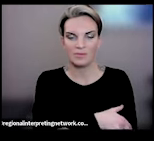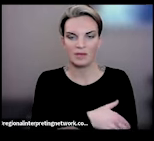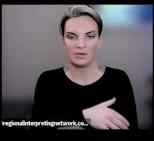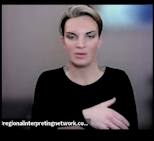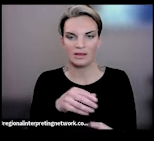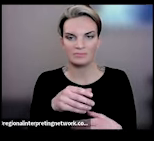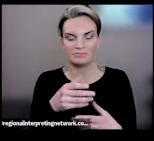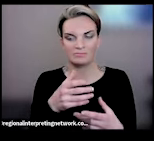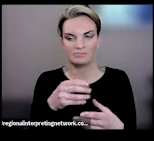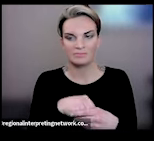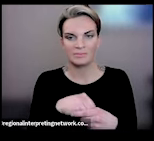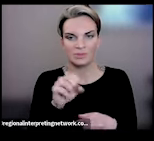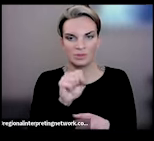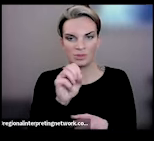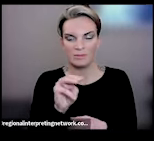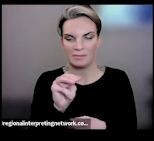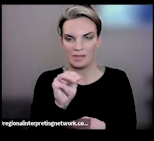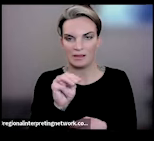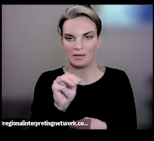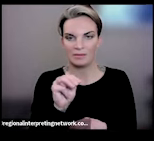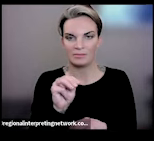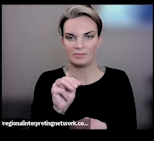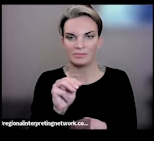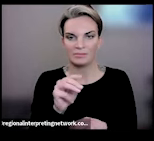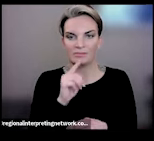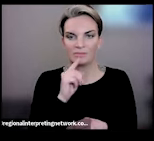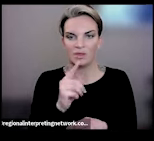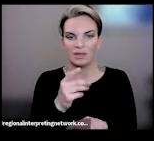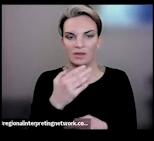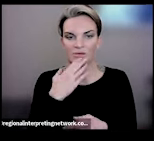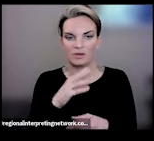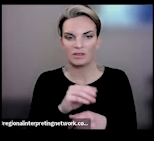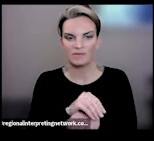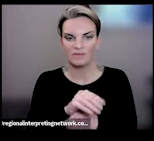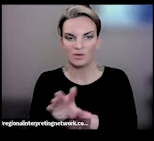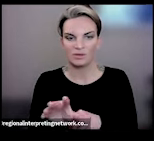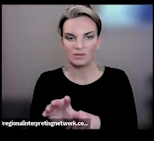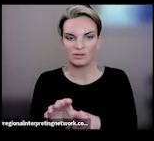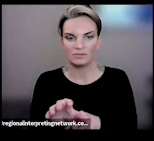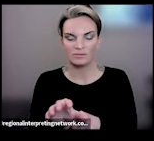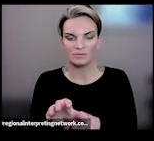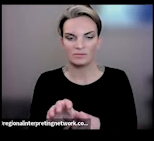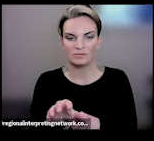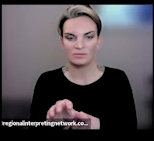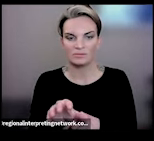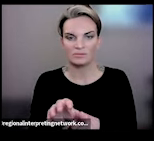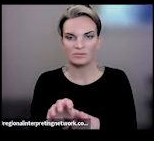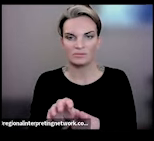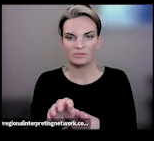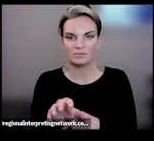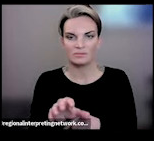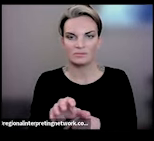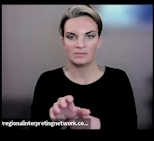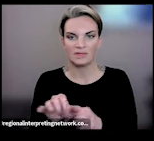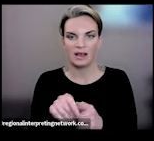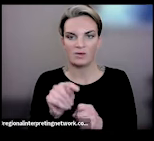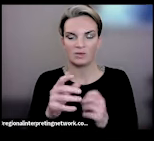media has really been influential in kind of breaking down these barriers for people with